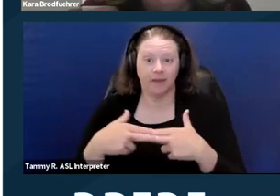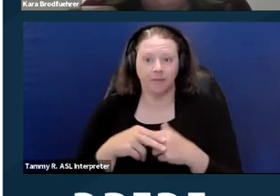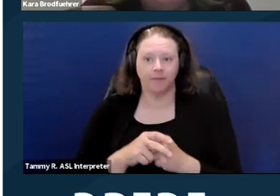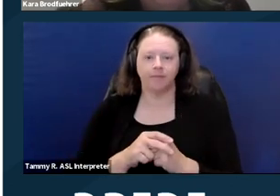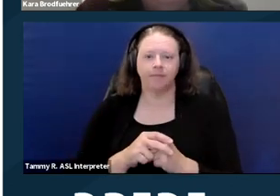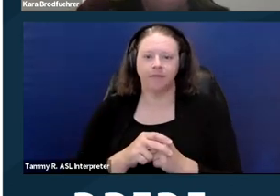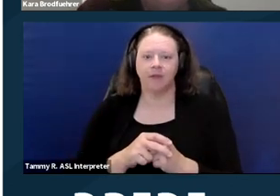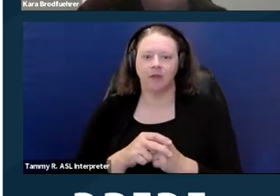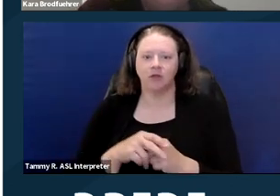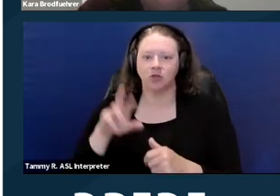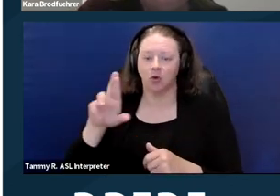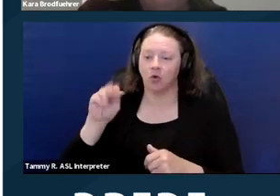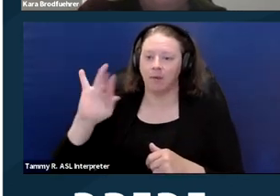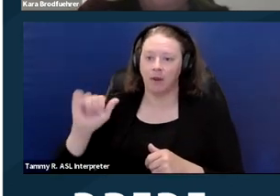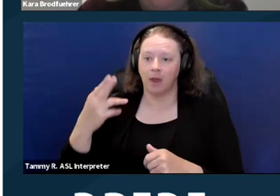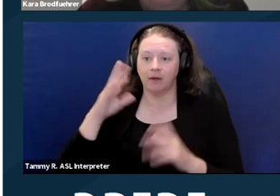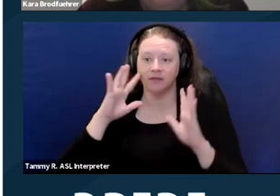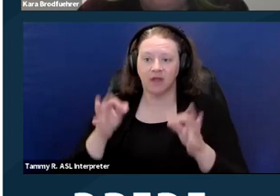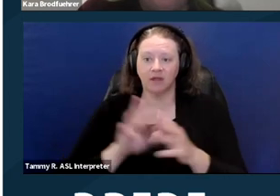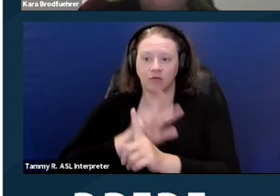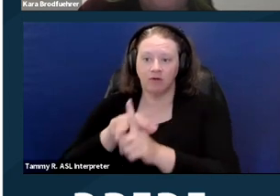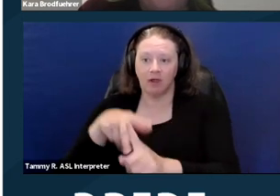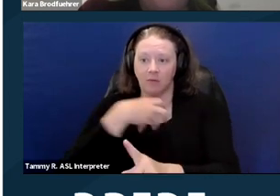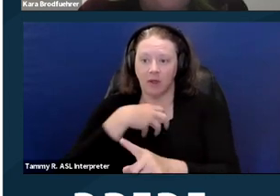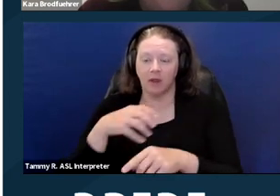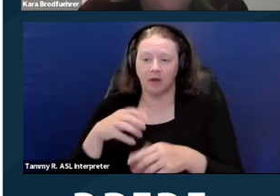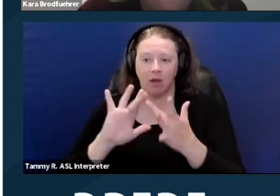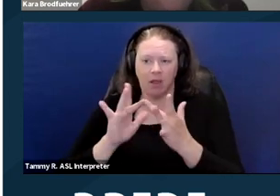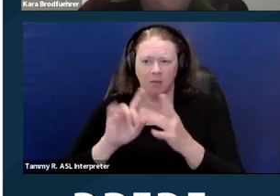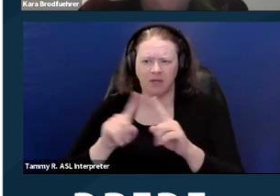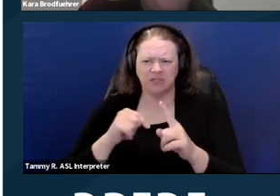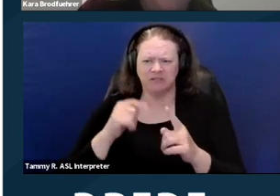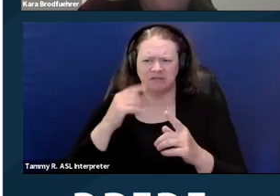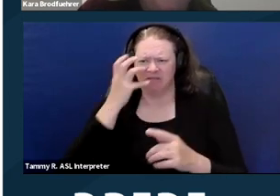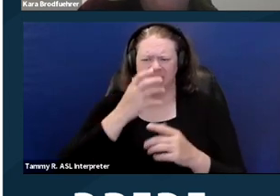So Rabiah decides to file a complaint online, but she's confused by the CCRS system